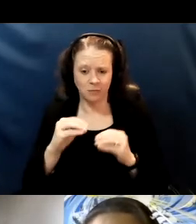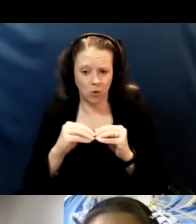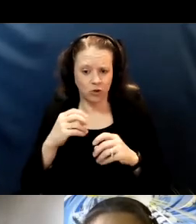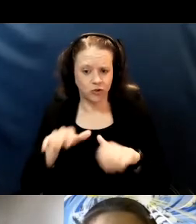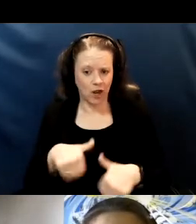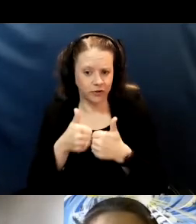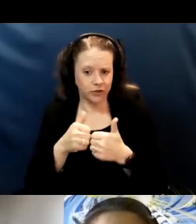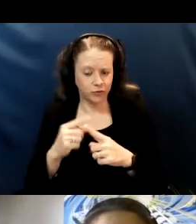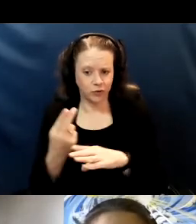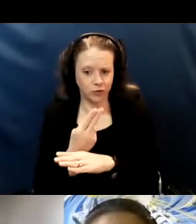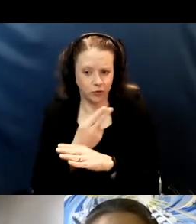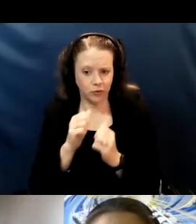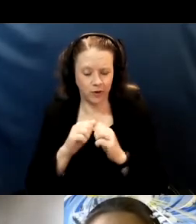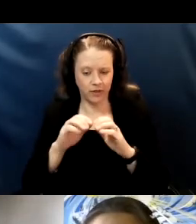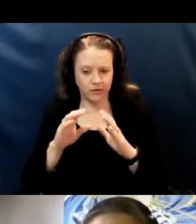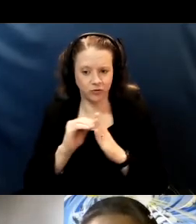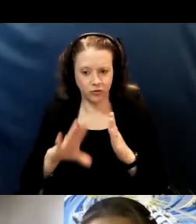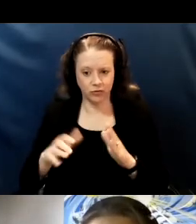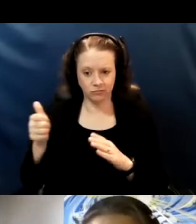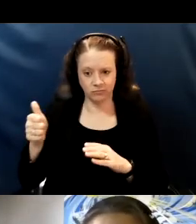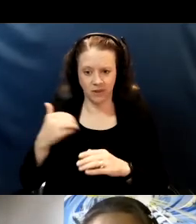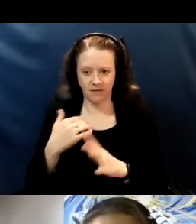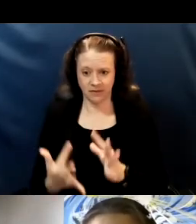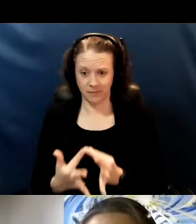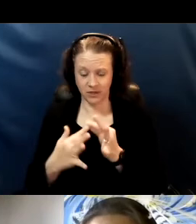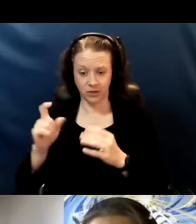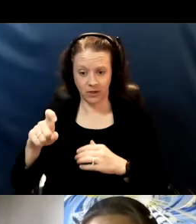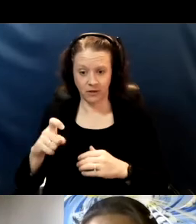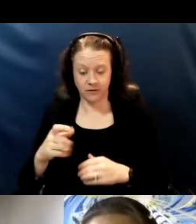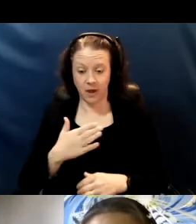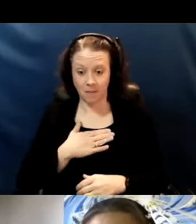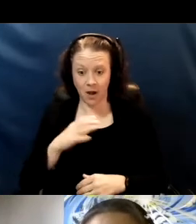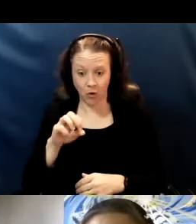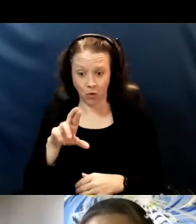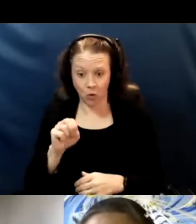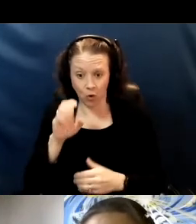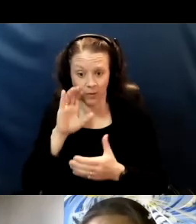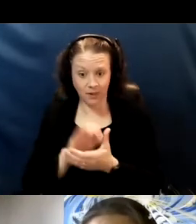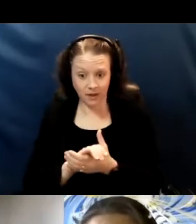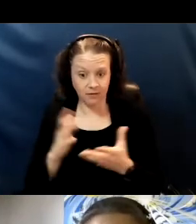it is my absolute core belief that children can learn and that children can.